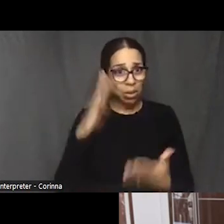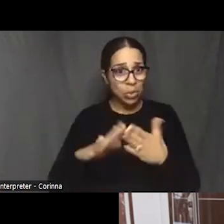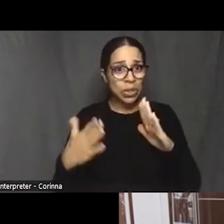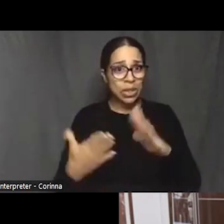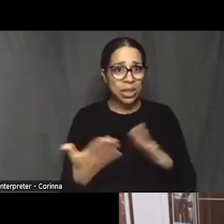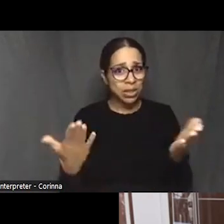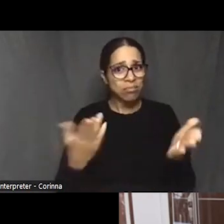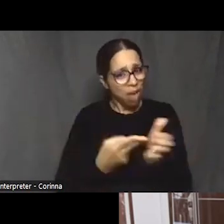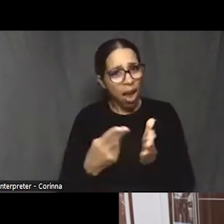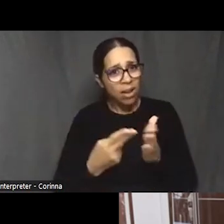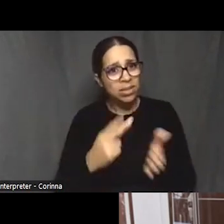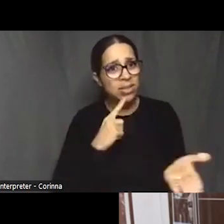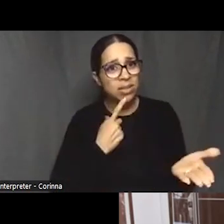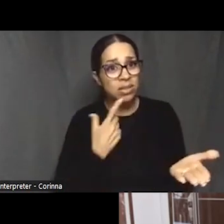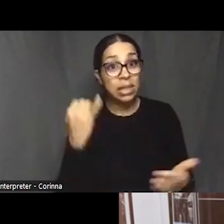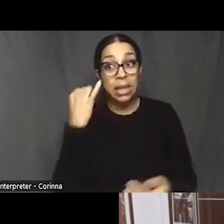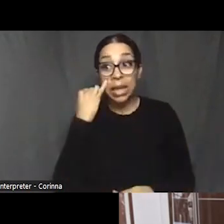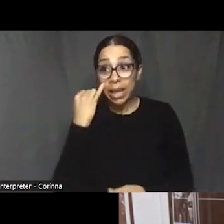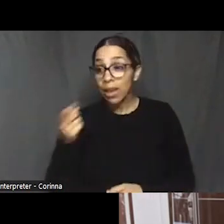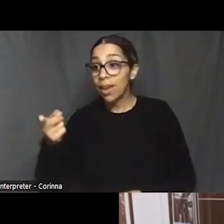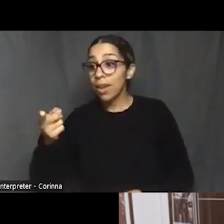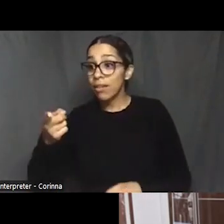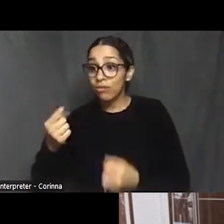raise one, then another one gets raised a little higher.